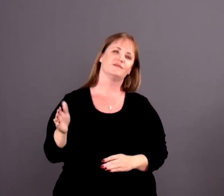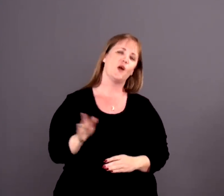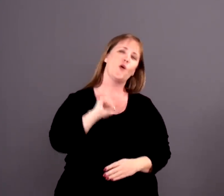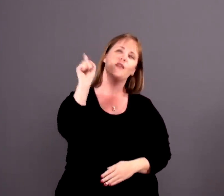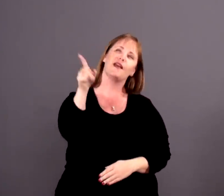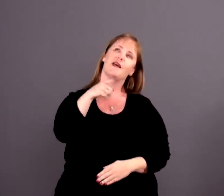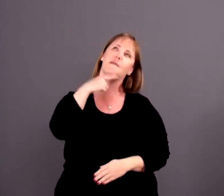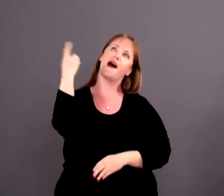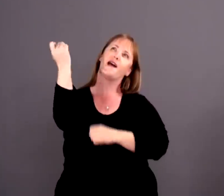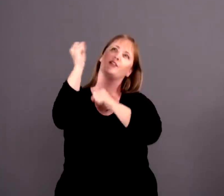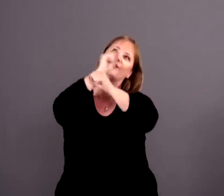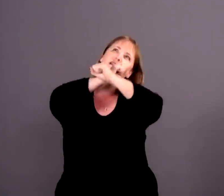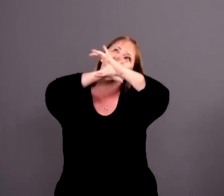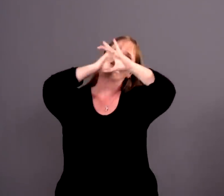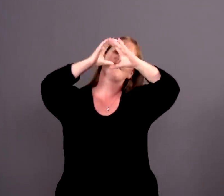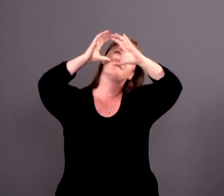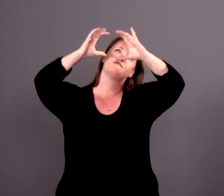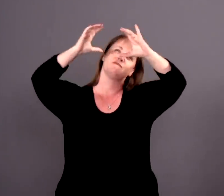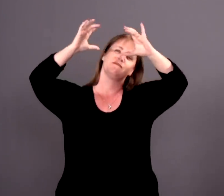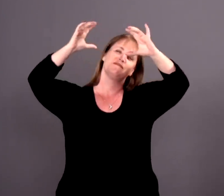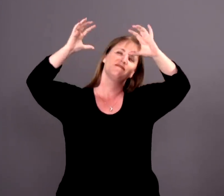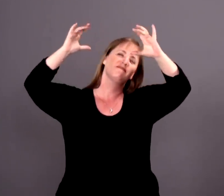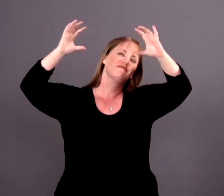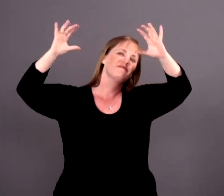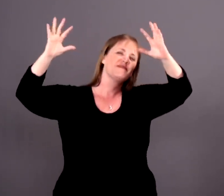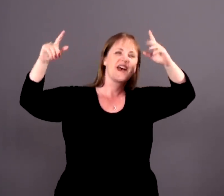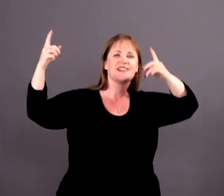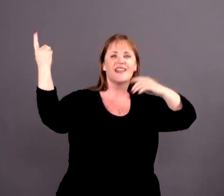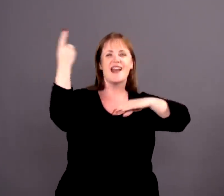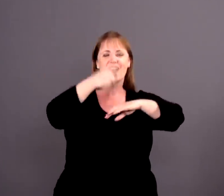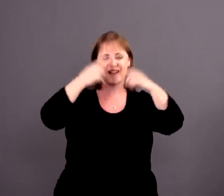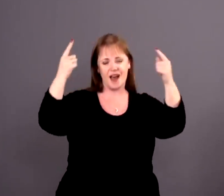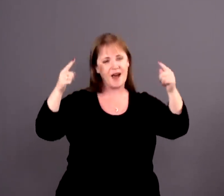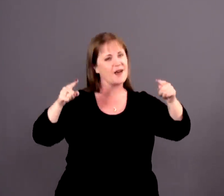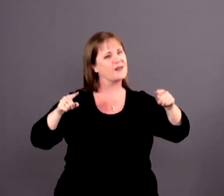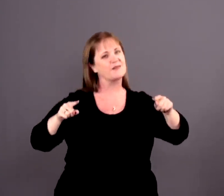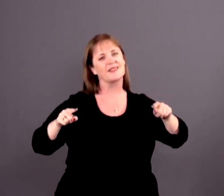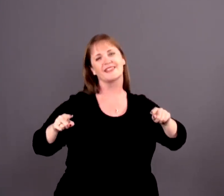I can only imagine when that day comes